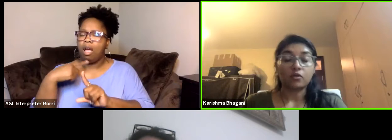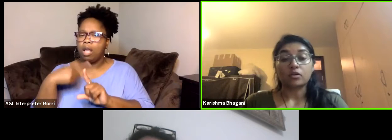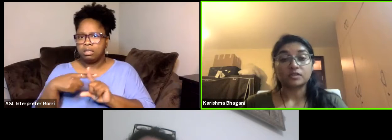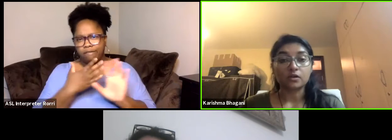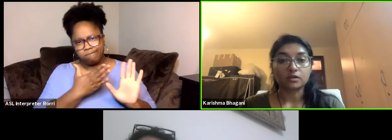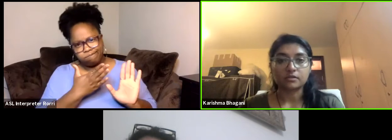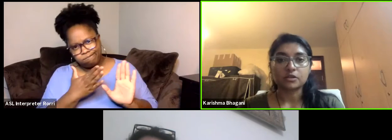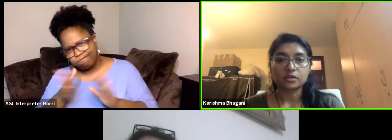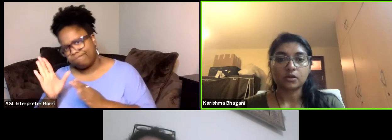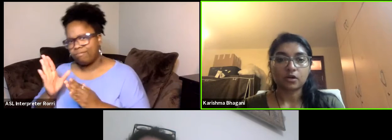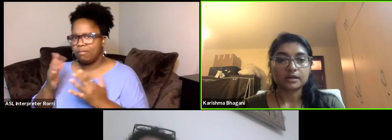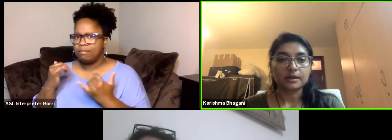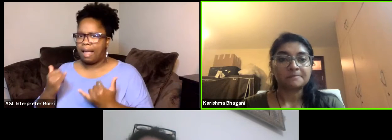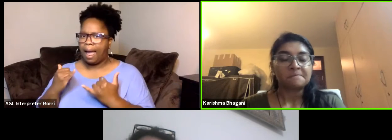across the region, the continent.